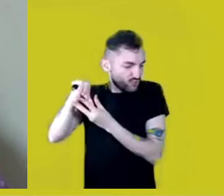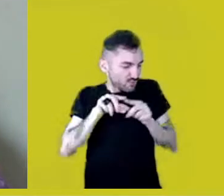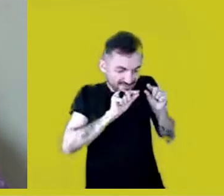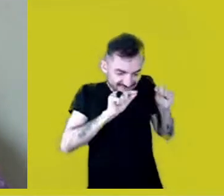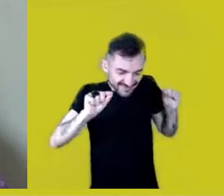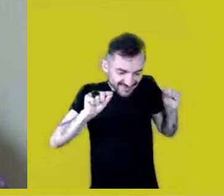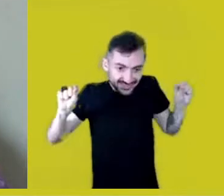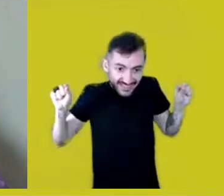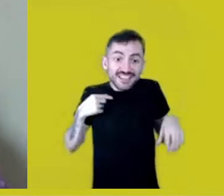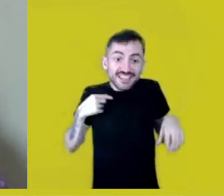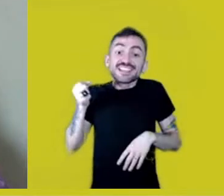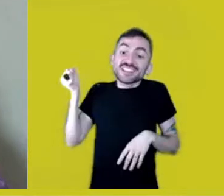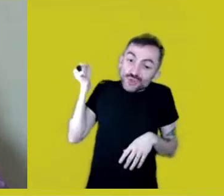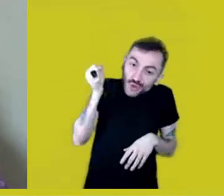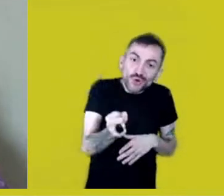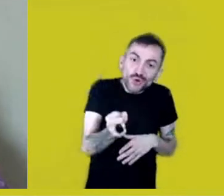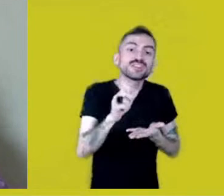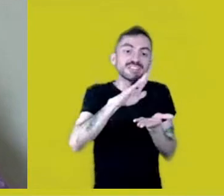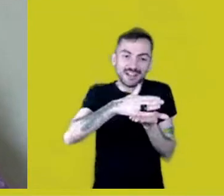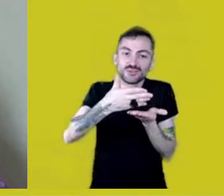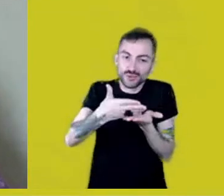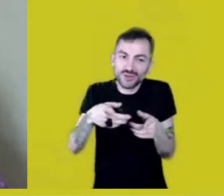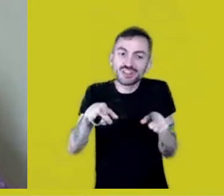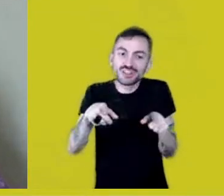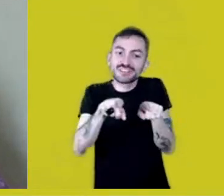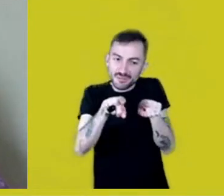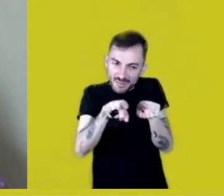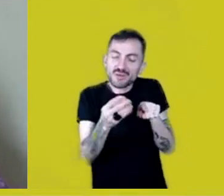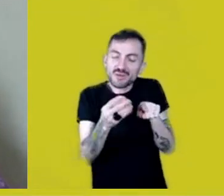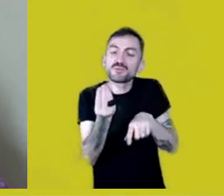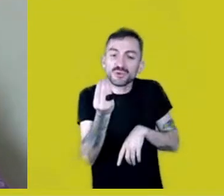to stand between ourselves and the things we don’t know.